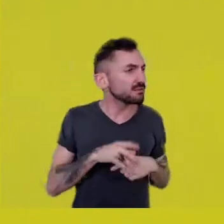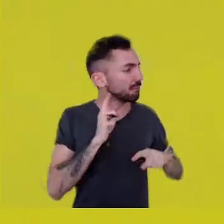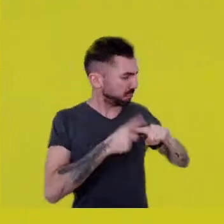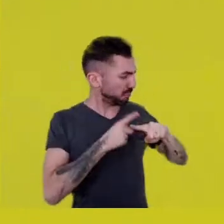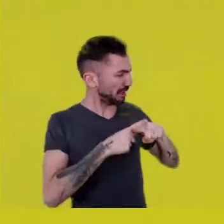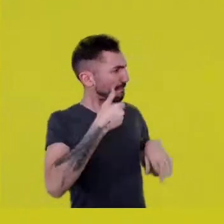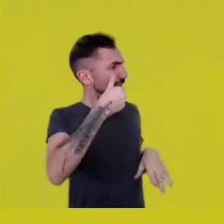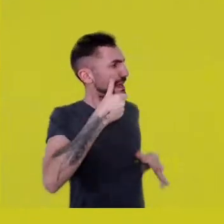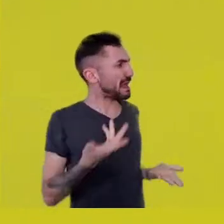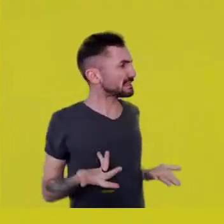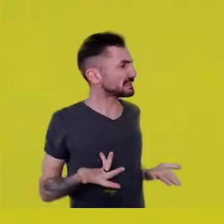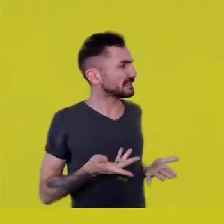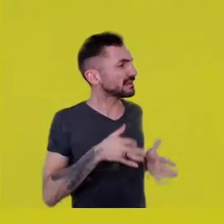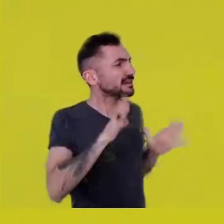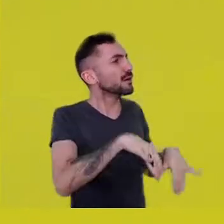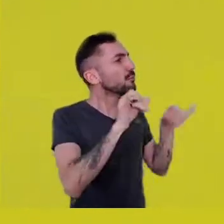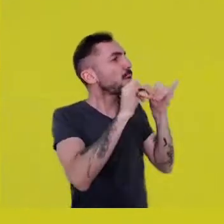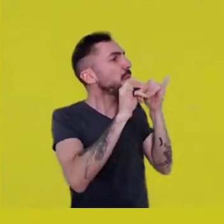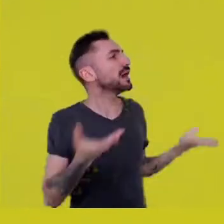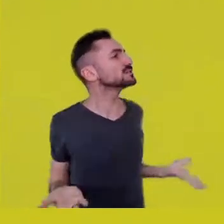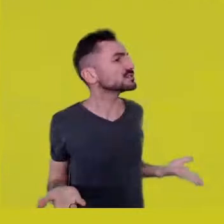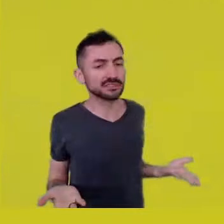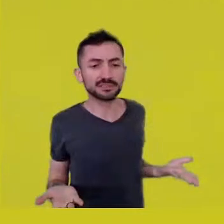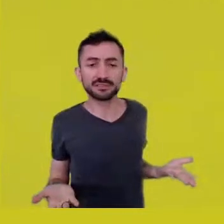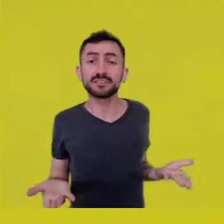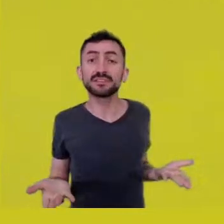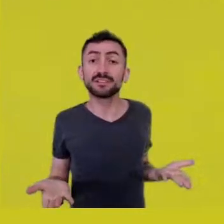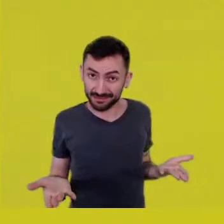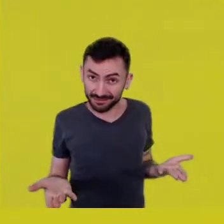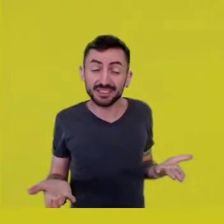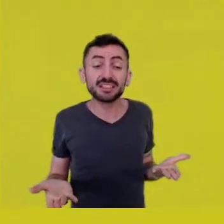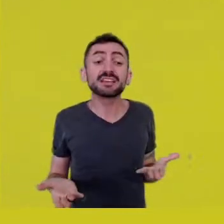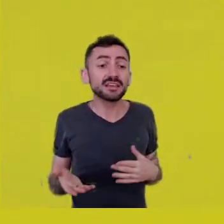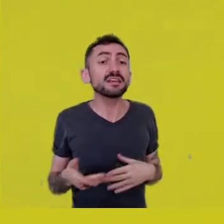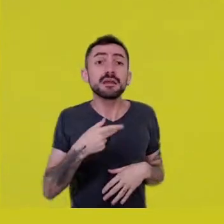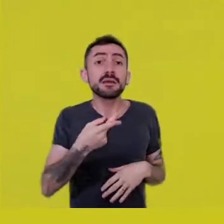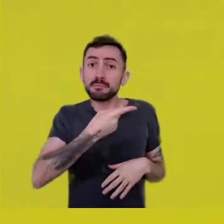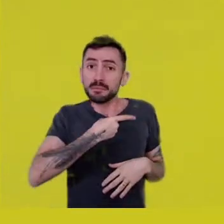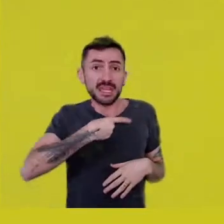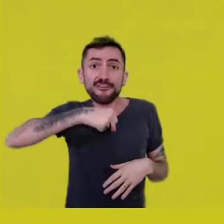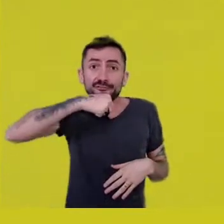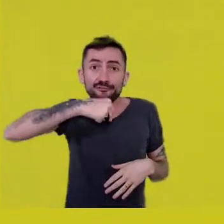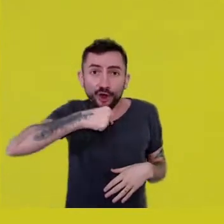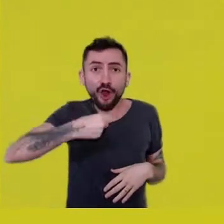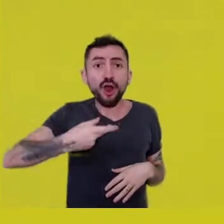What’s that nonsense? What about your grandma, my grandma, my aunt,